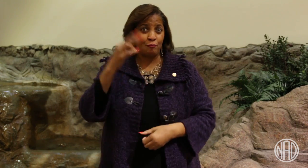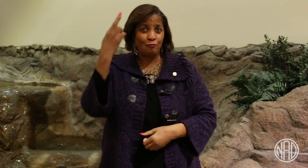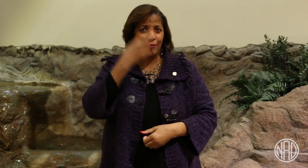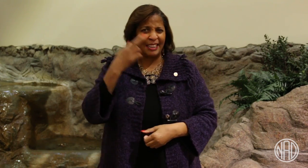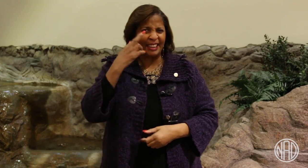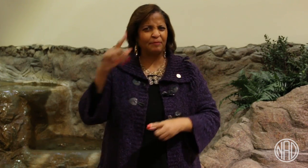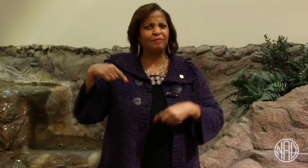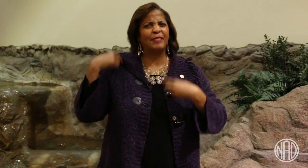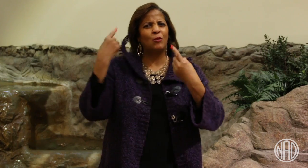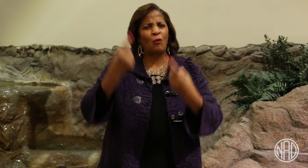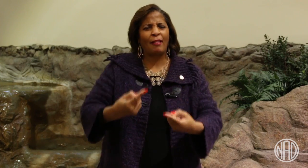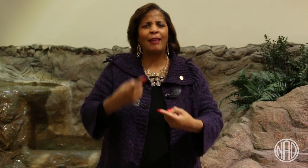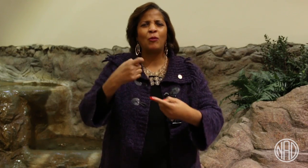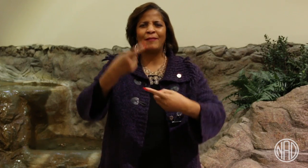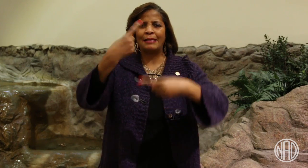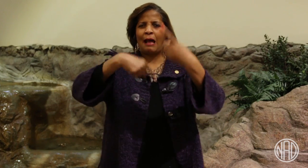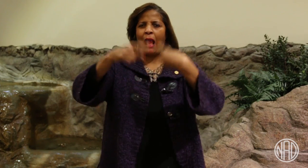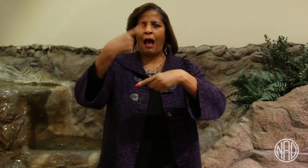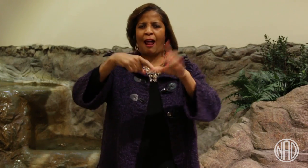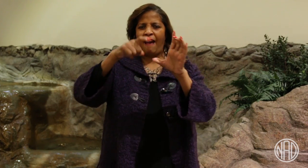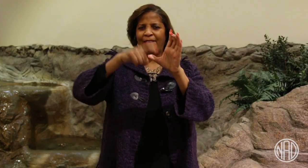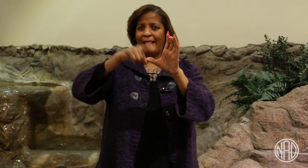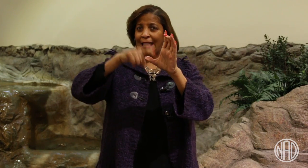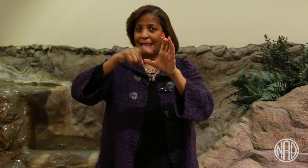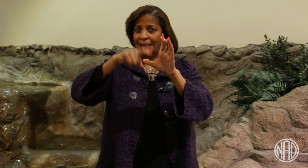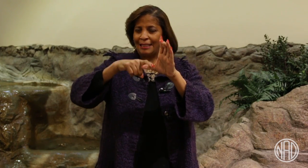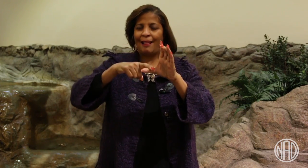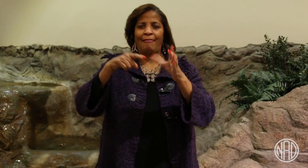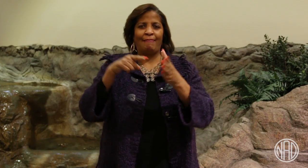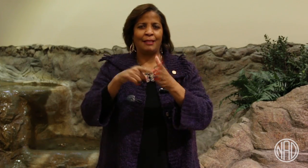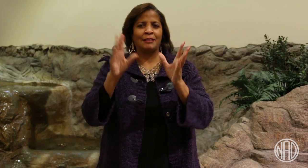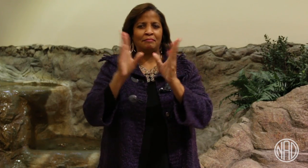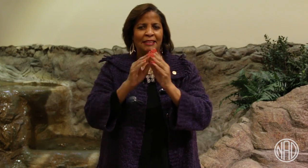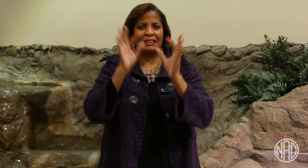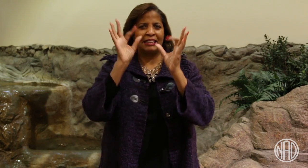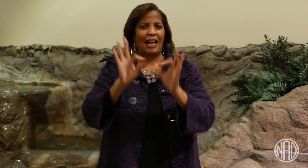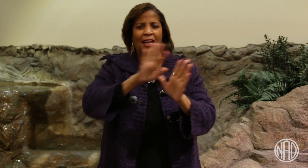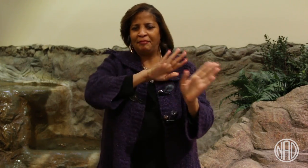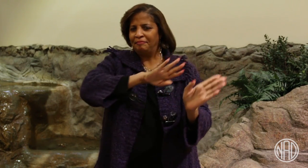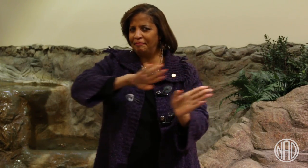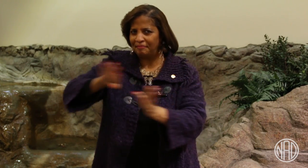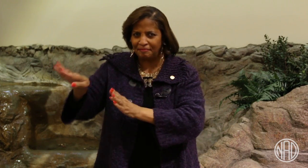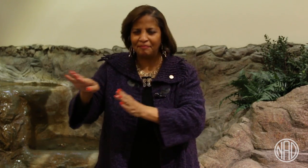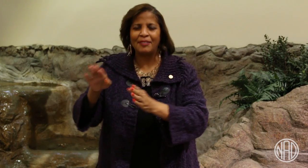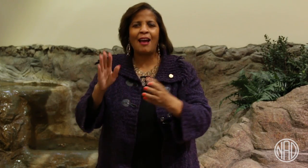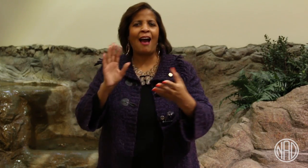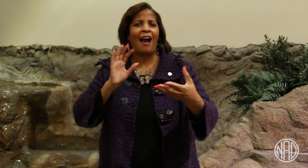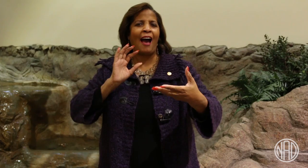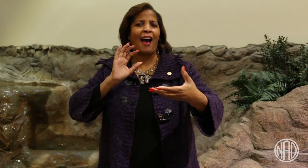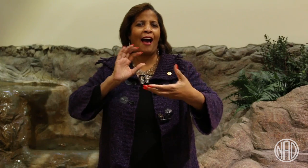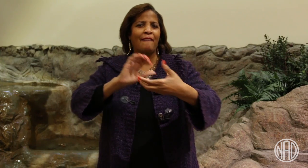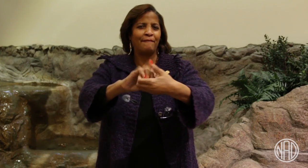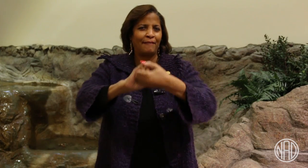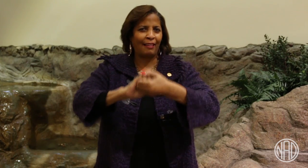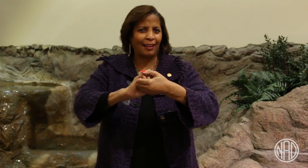With that said, we decided during the Board meeting this weekend that the sign for affiliates will be changed to this.